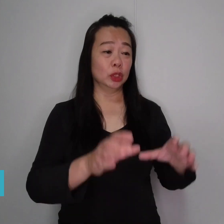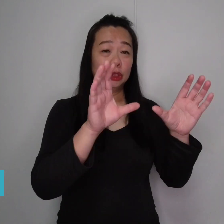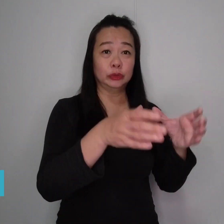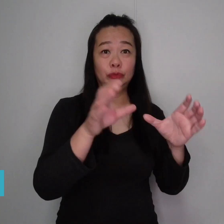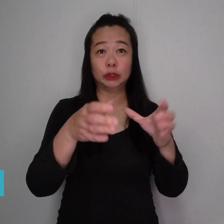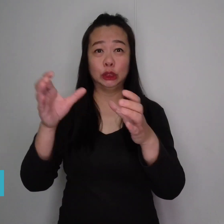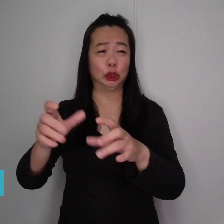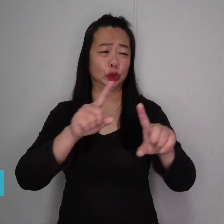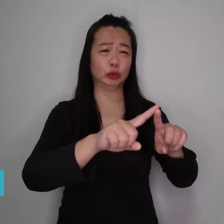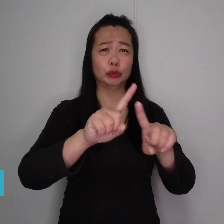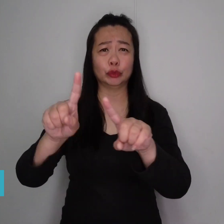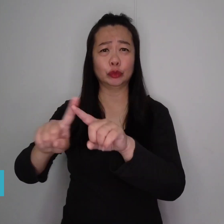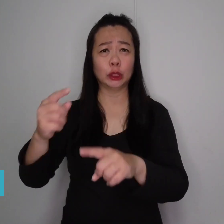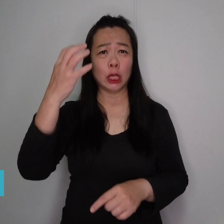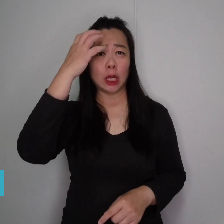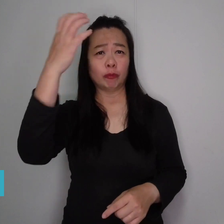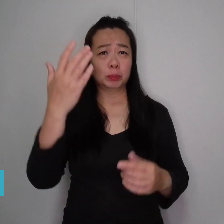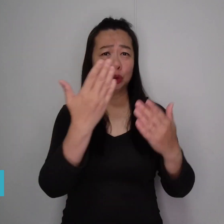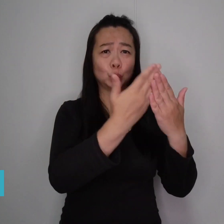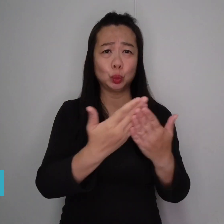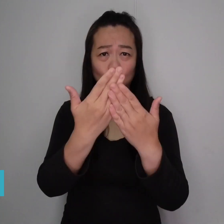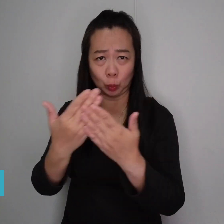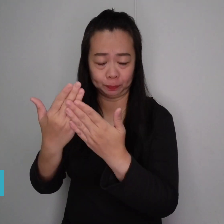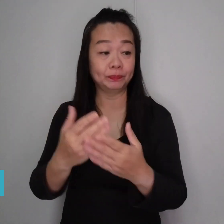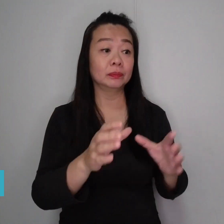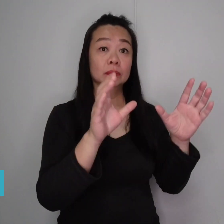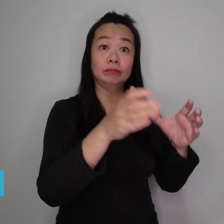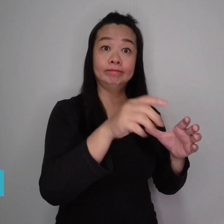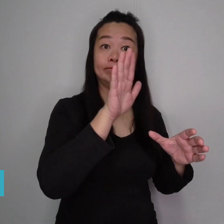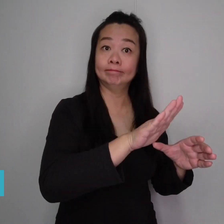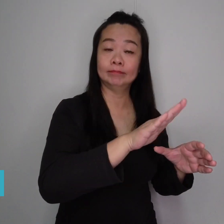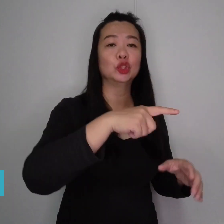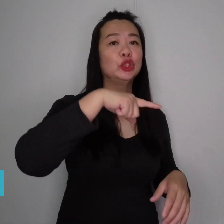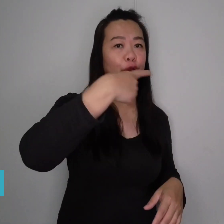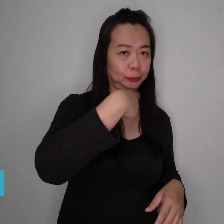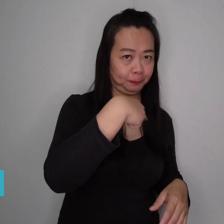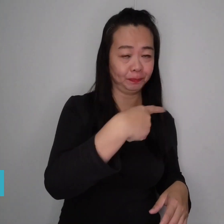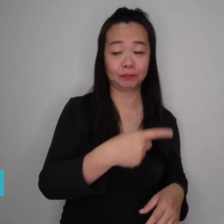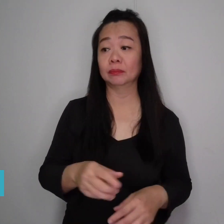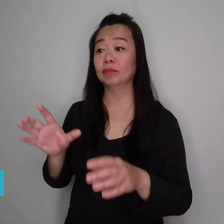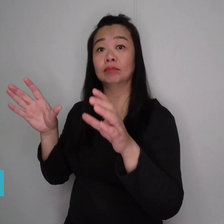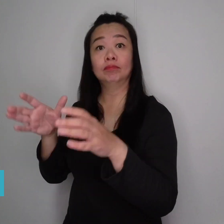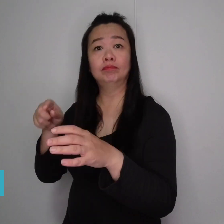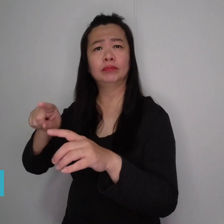In India, there are different categories of government schools.